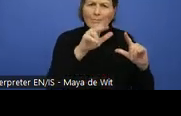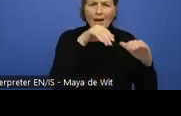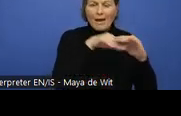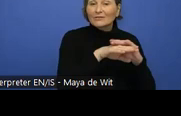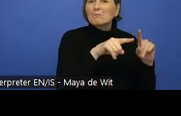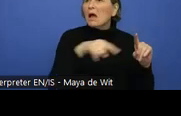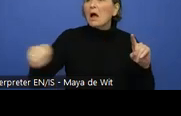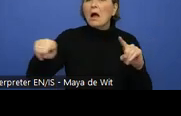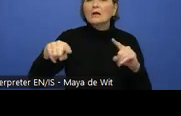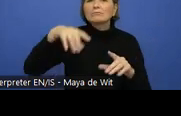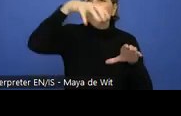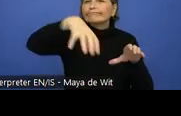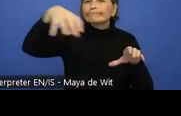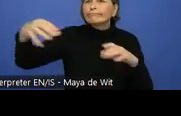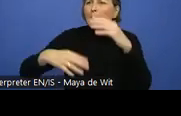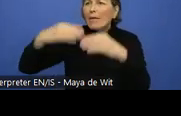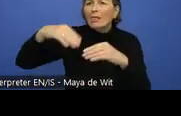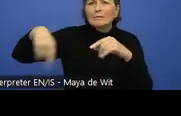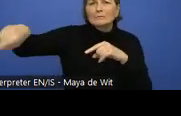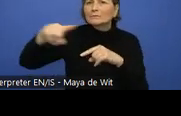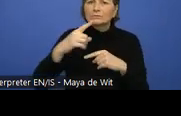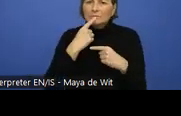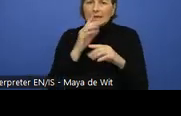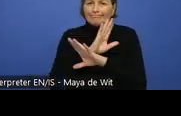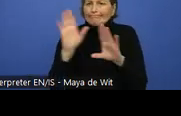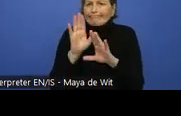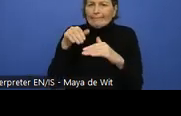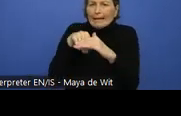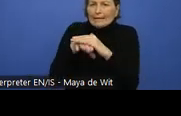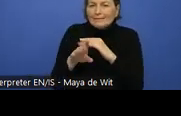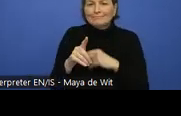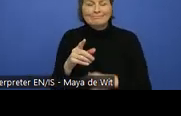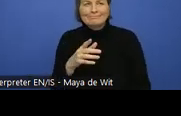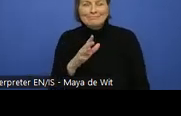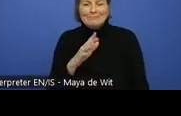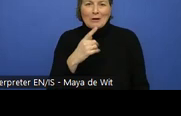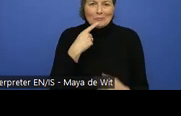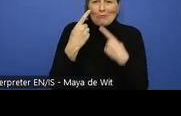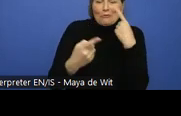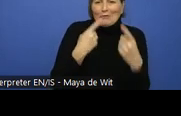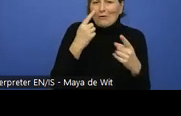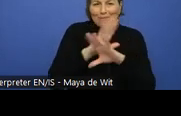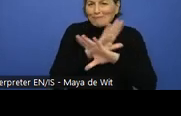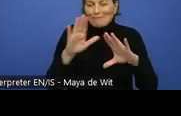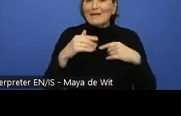We don't touch on other, more generic, if you want, philosophical or historical categorizations